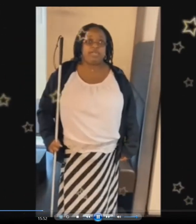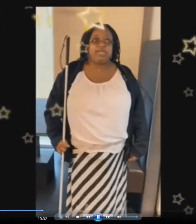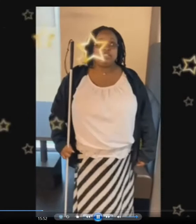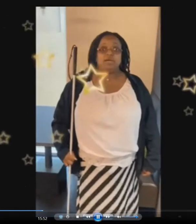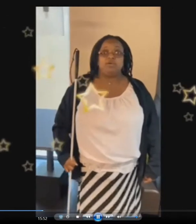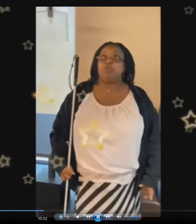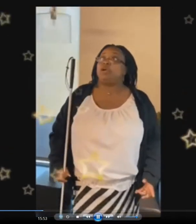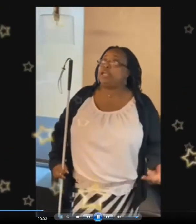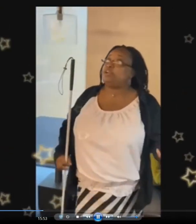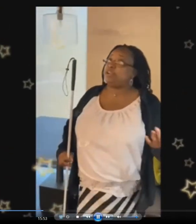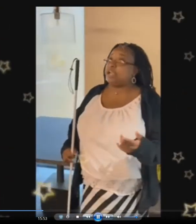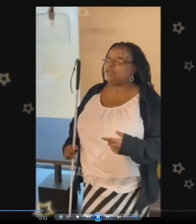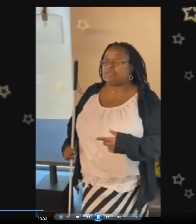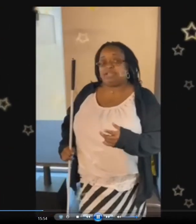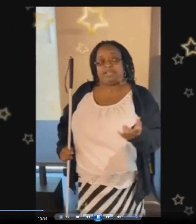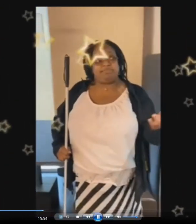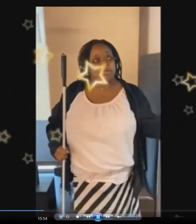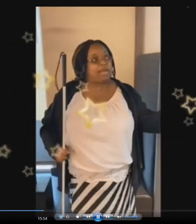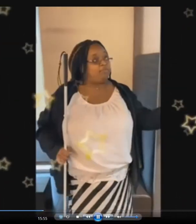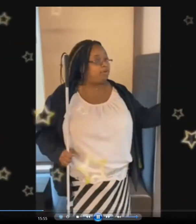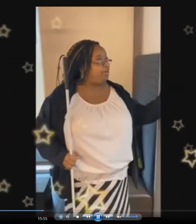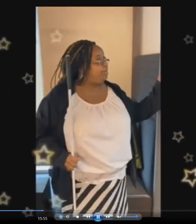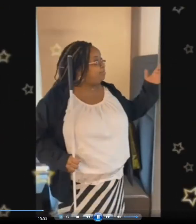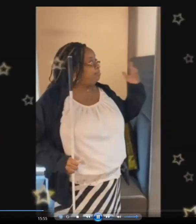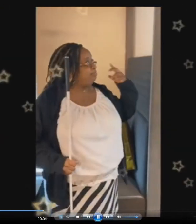what I did today was just get off from work. Orientation mobility is one